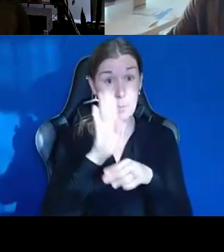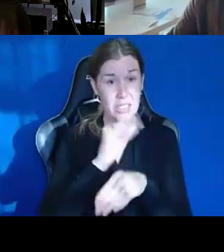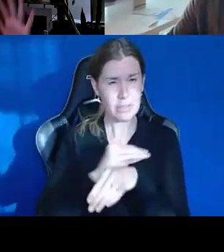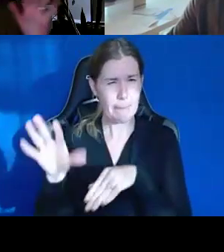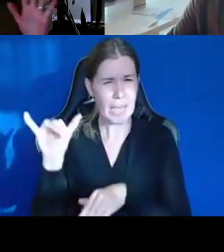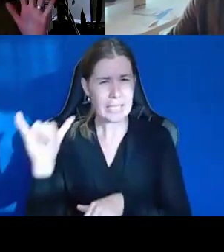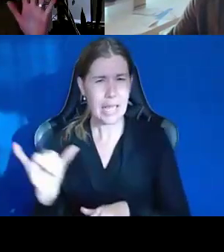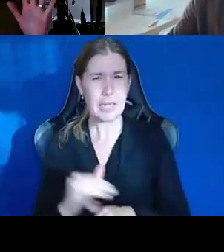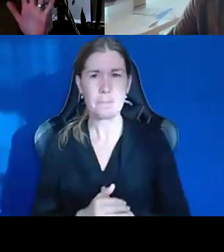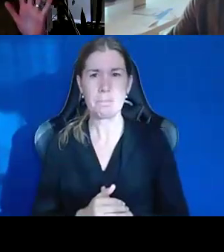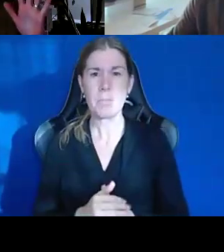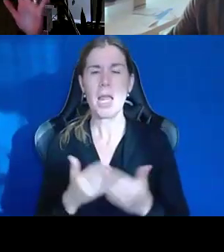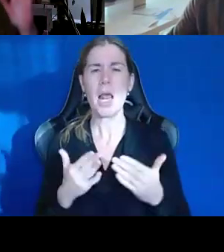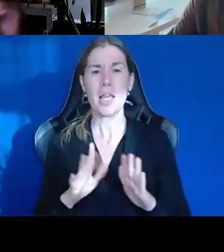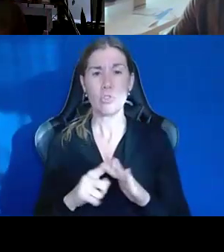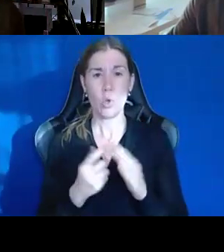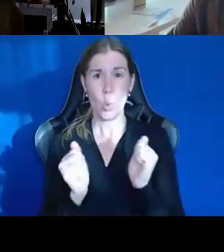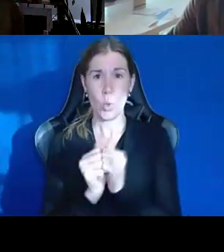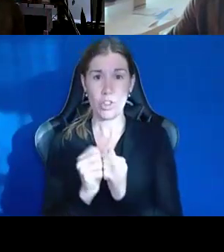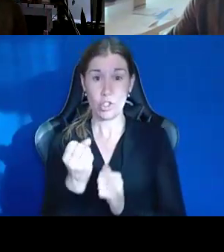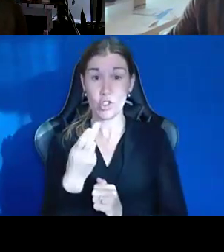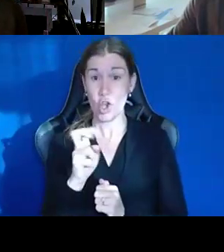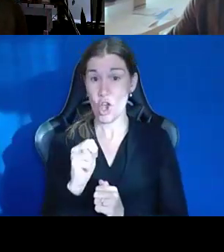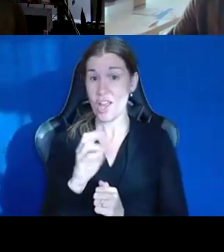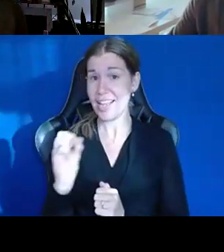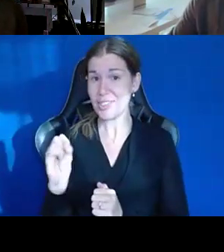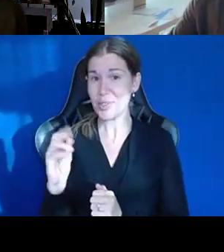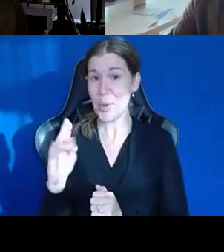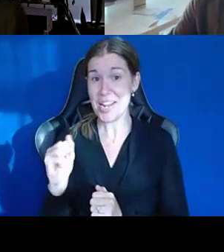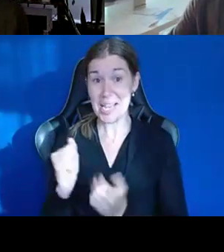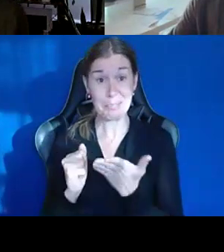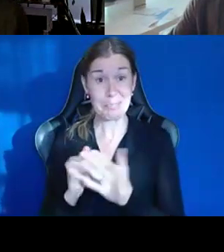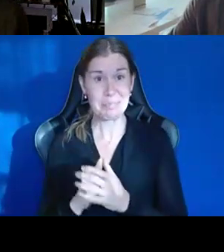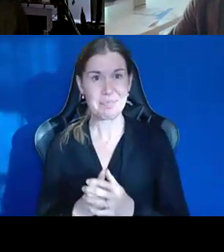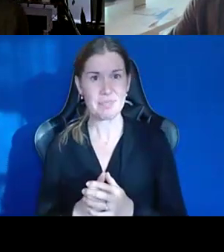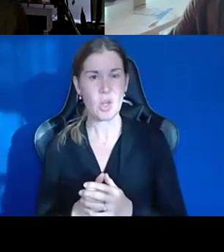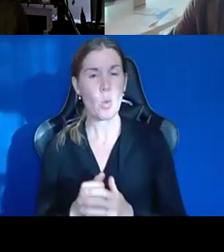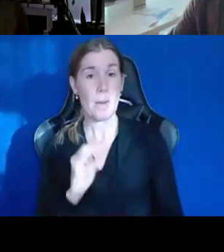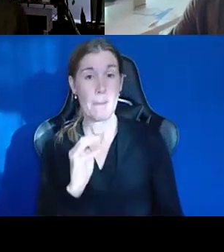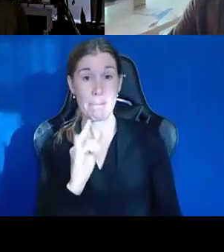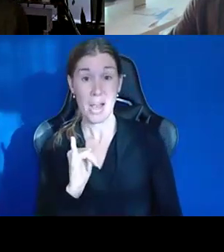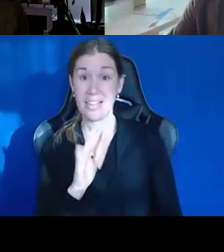And how about let's start with Shawn and Sonia first, if that's okay. Well, Molly, isn't that an appropriate question for you?